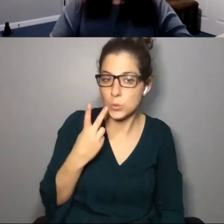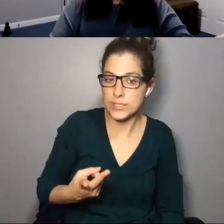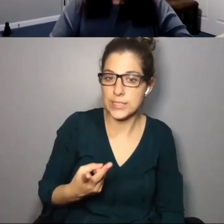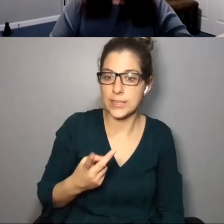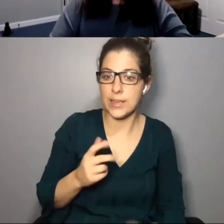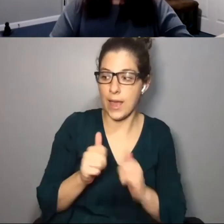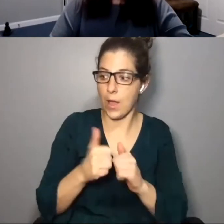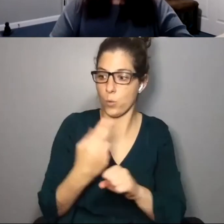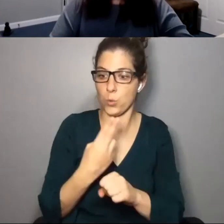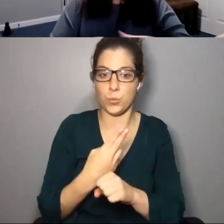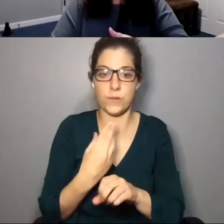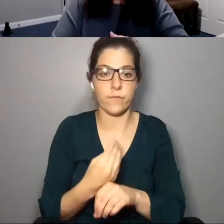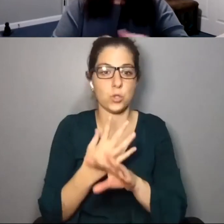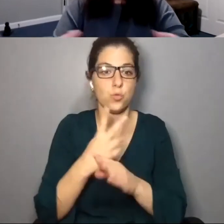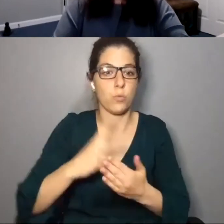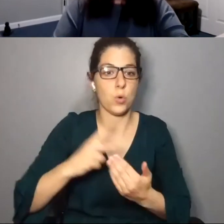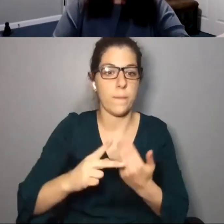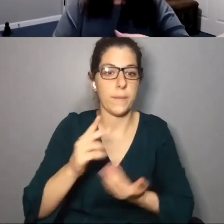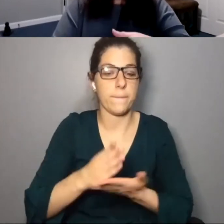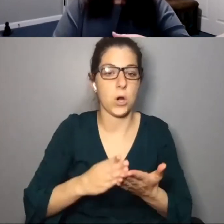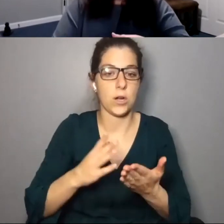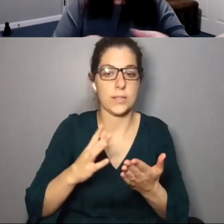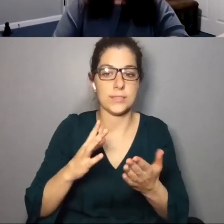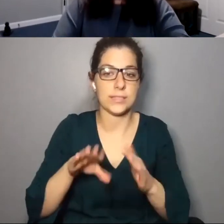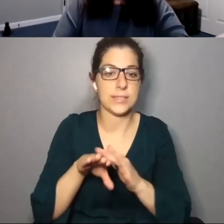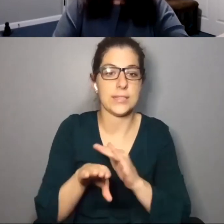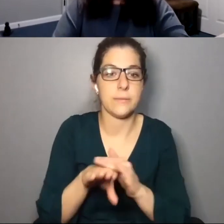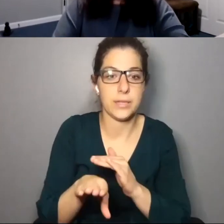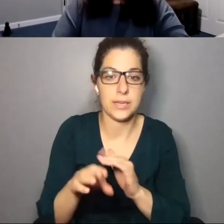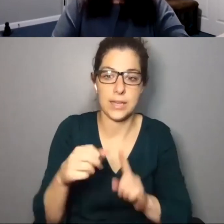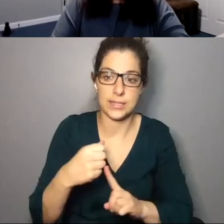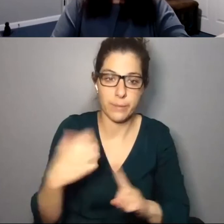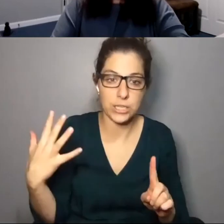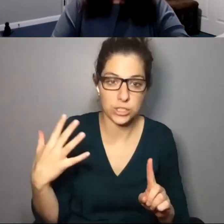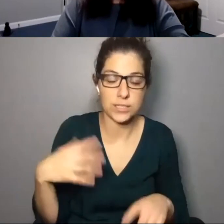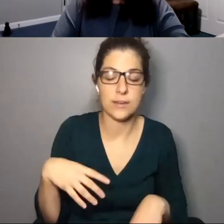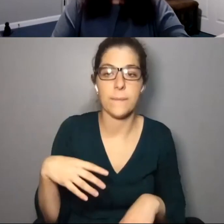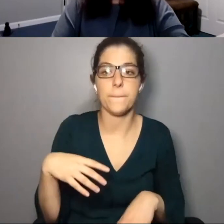be interesting to see how we can use the virtual programming piece as an accessible expansion at a time when